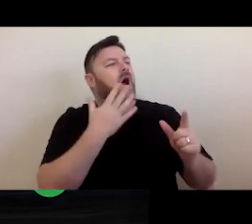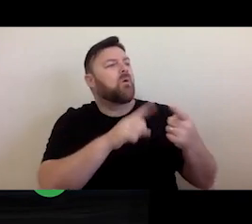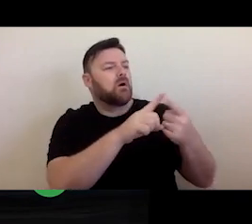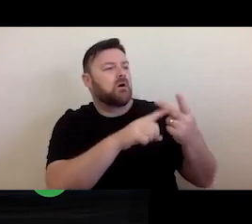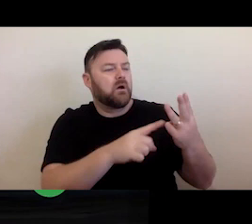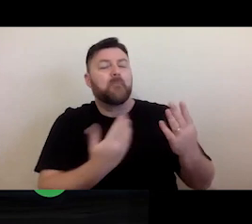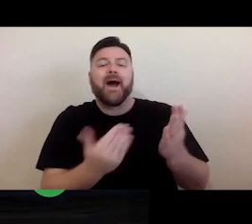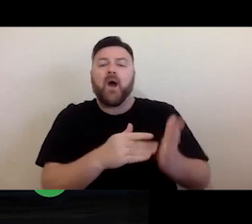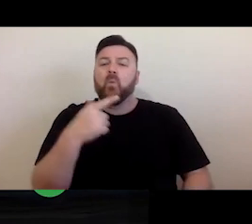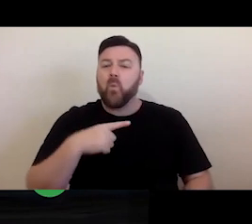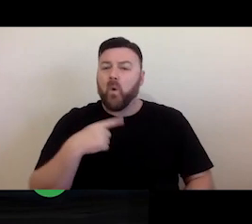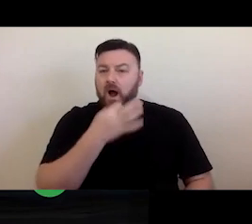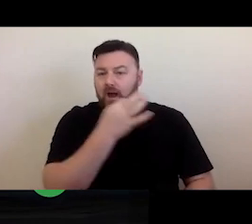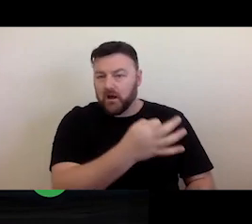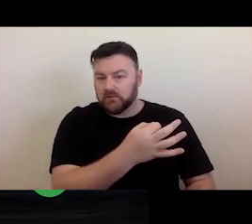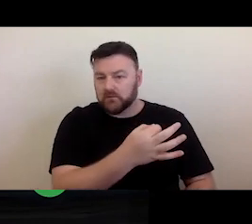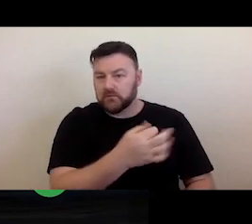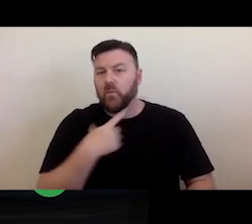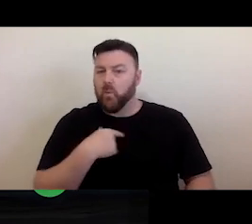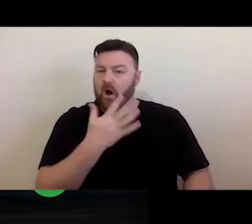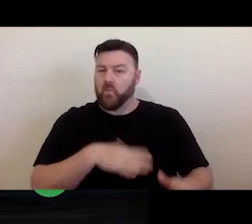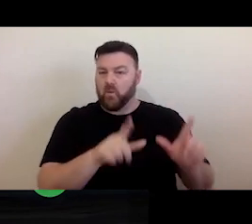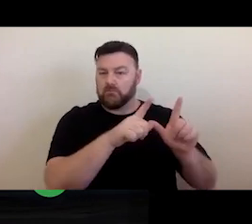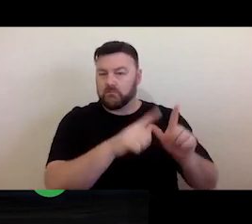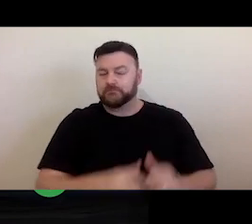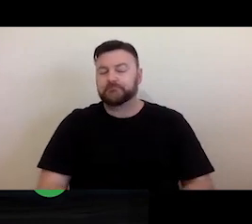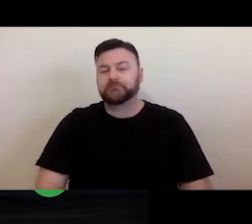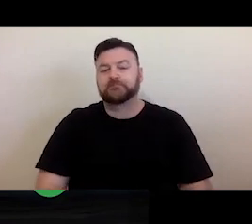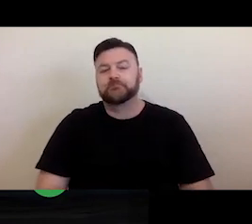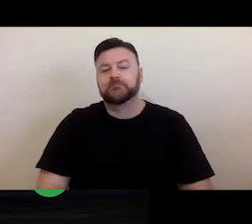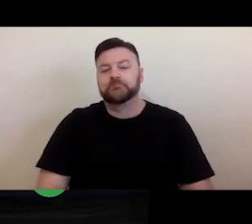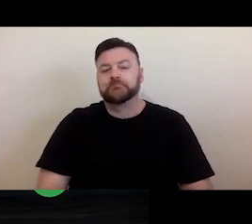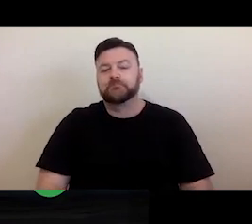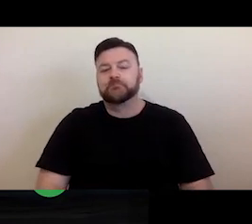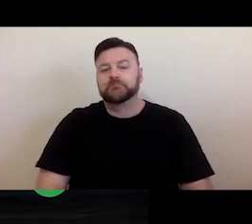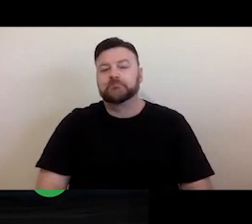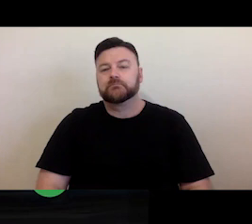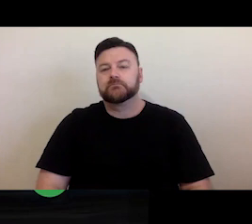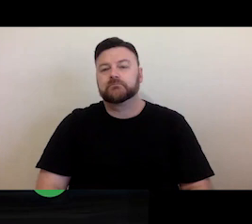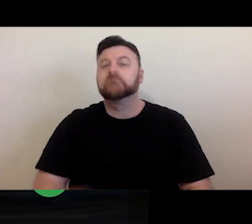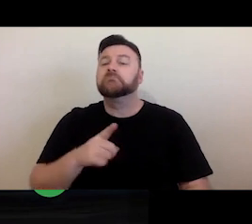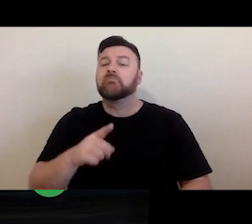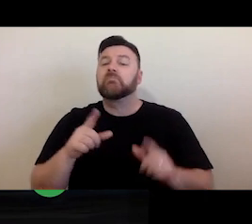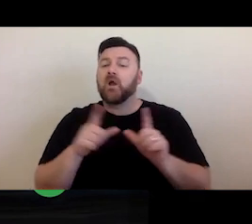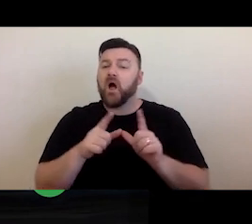you are asking for. It's also a good idea to keep your licensing fairly flexible, where you can.